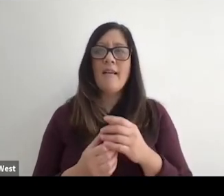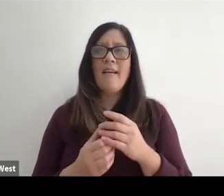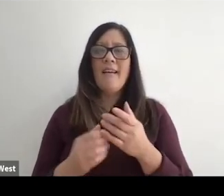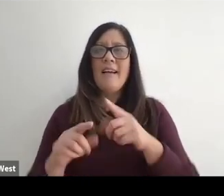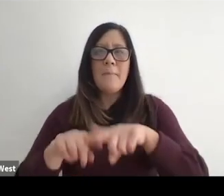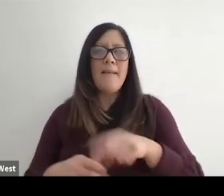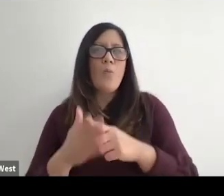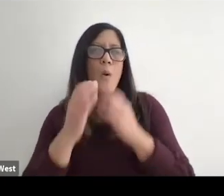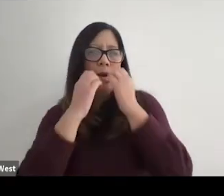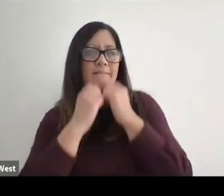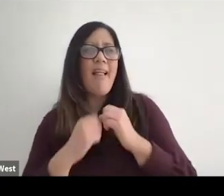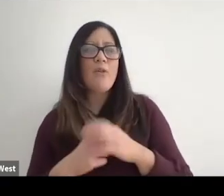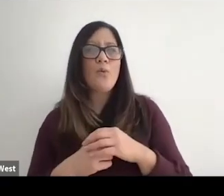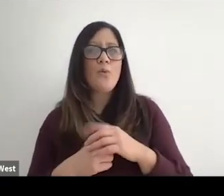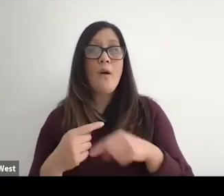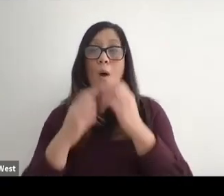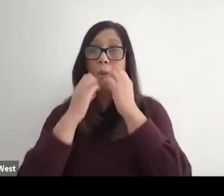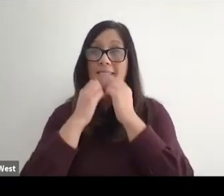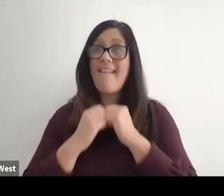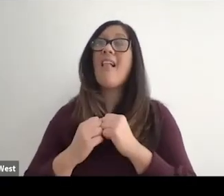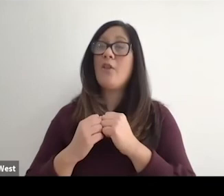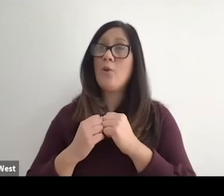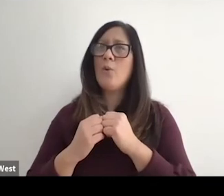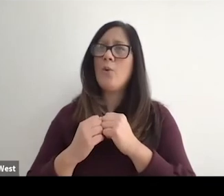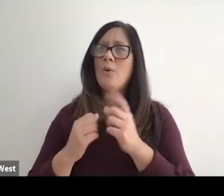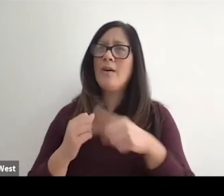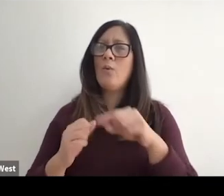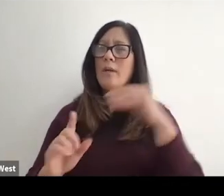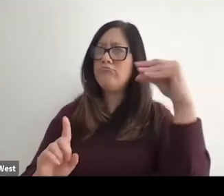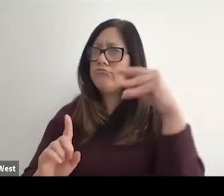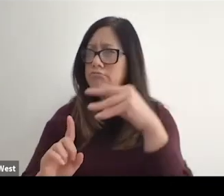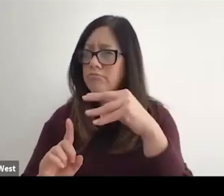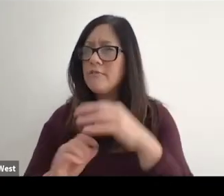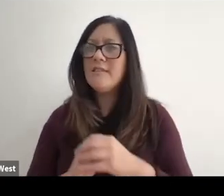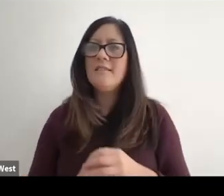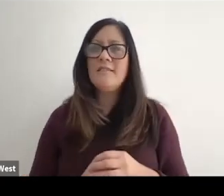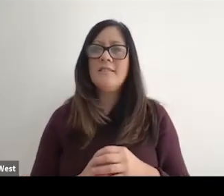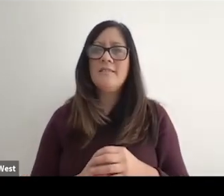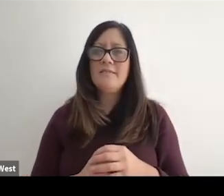So I'm not going to let folks off the hook for not valuing us in that type of love.